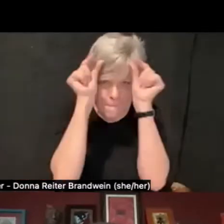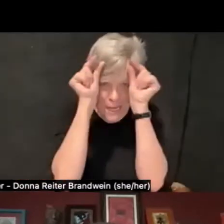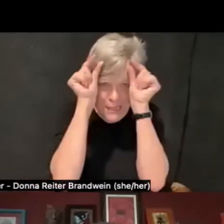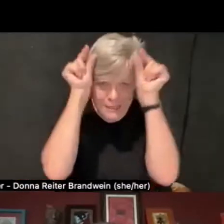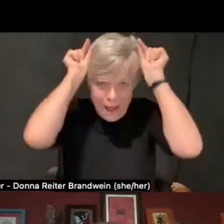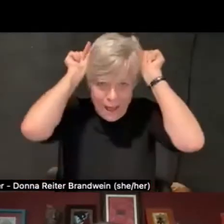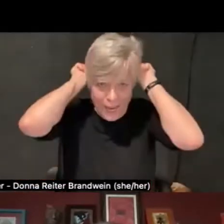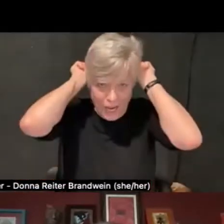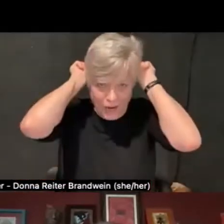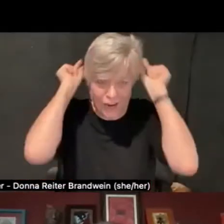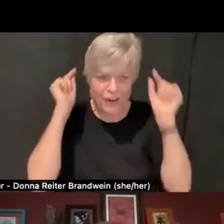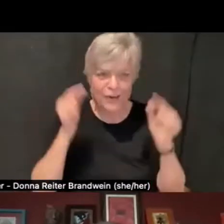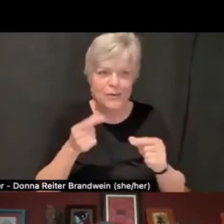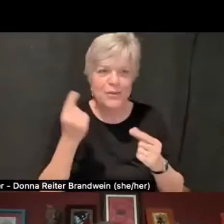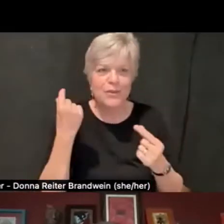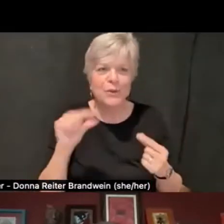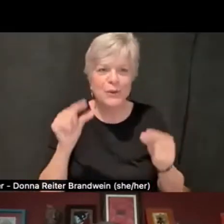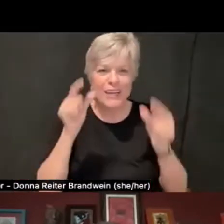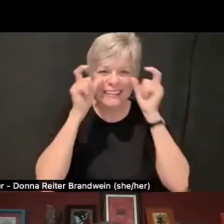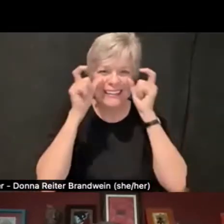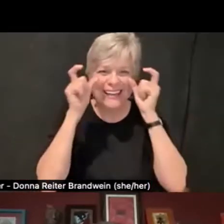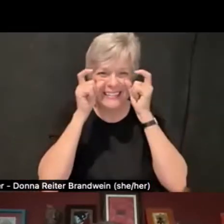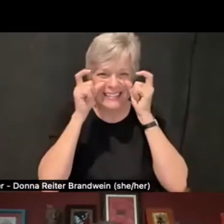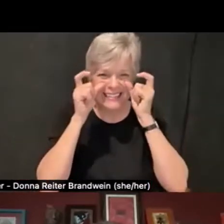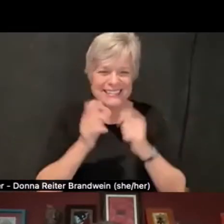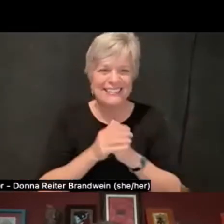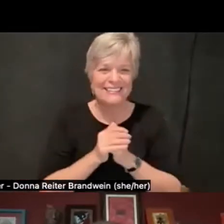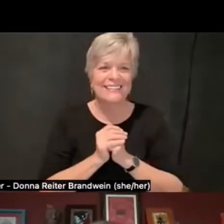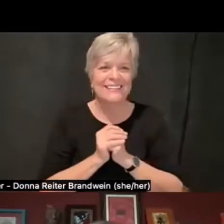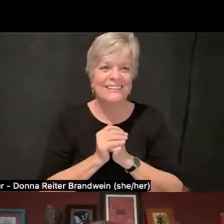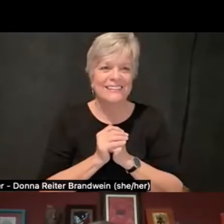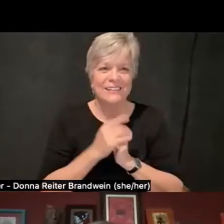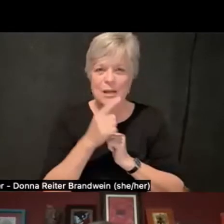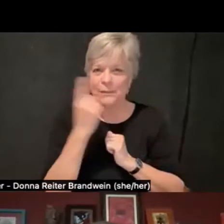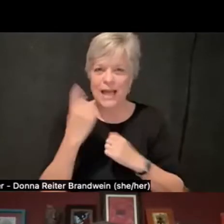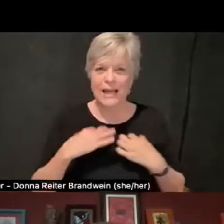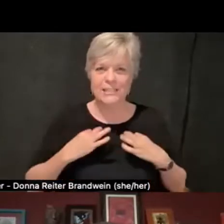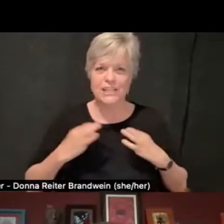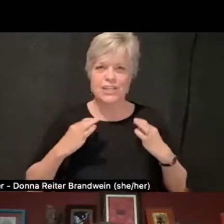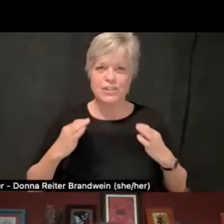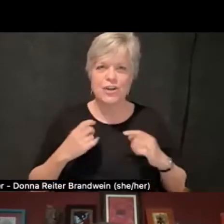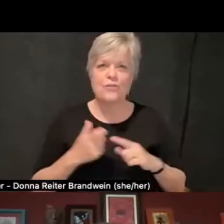I'm wearing green framed glasses and a black T-shirt from Lavon,